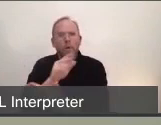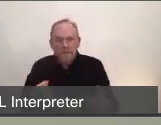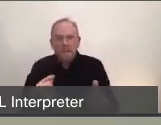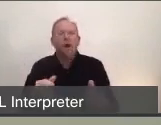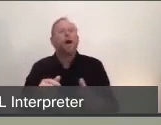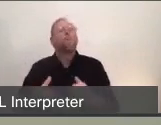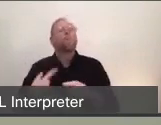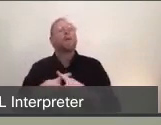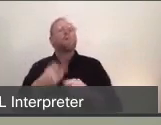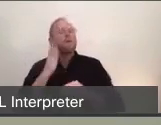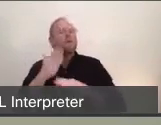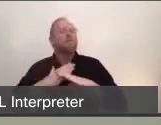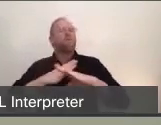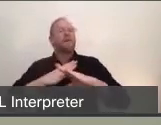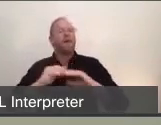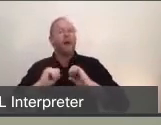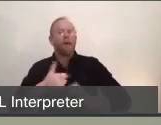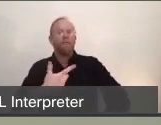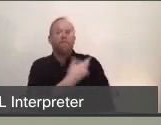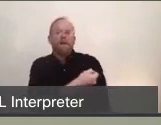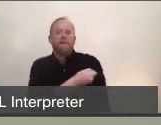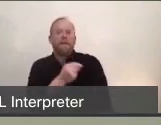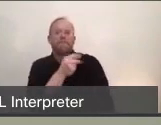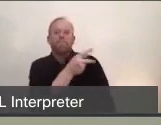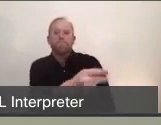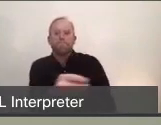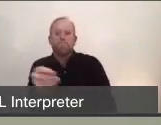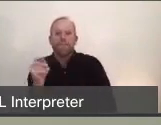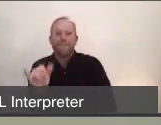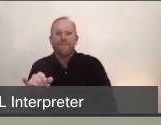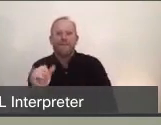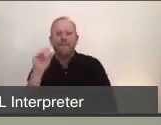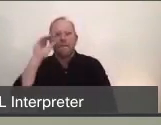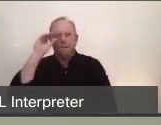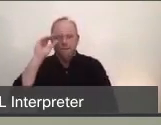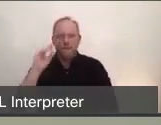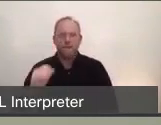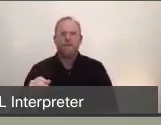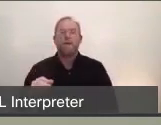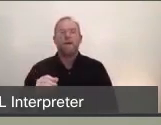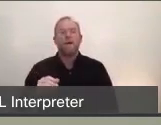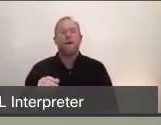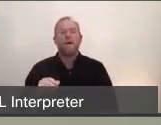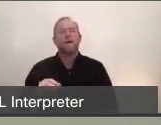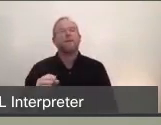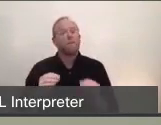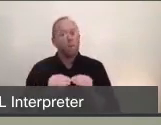and so we know that when we start loosening or creating more allowable activities